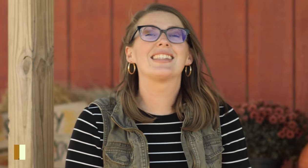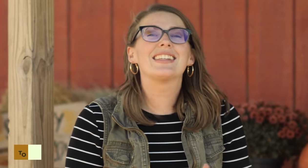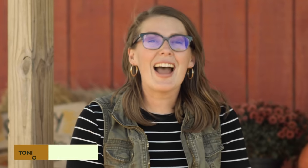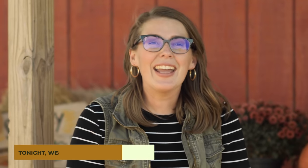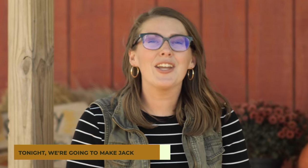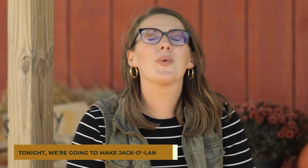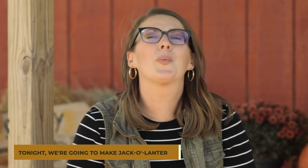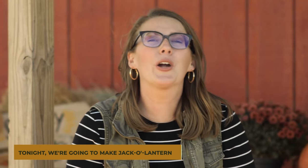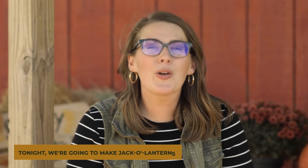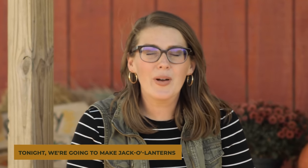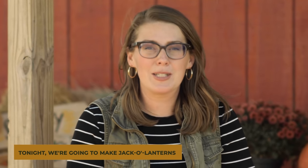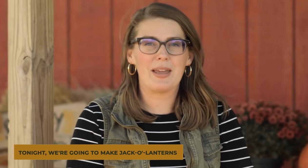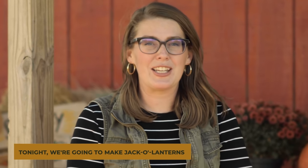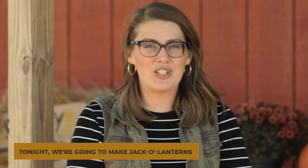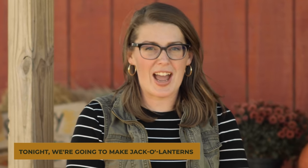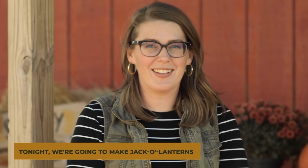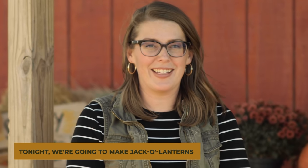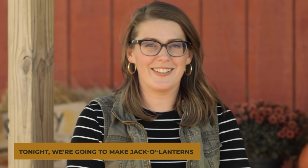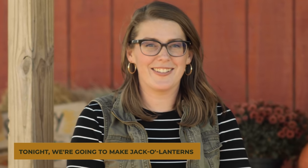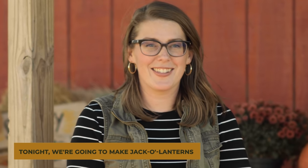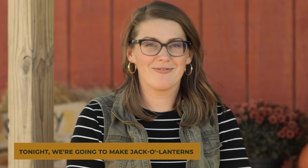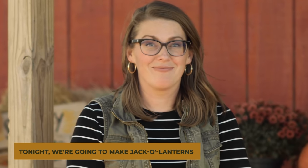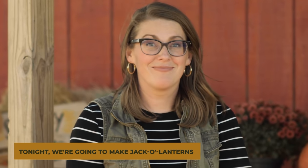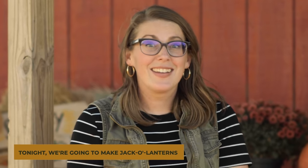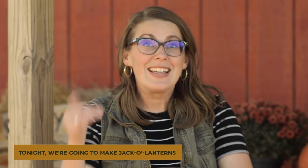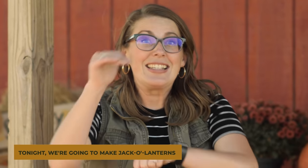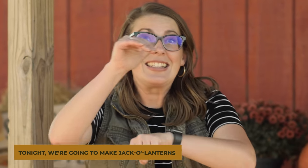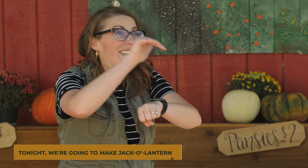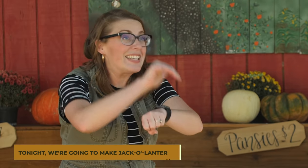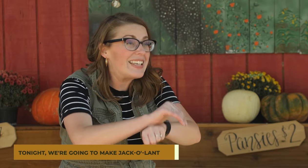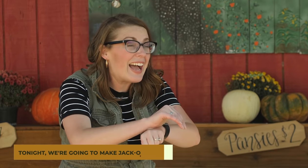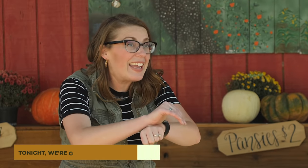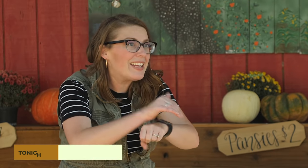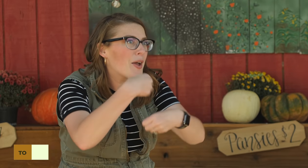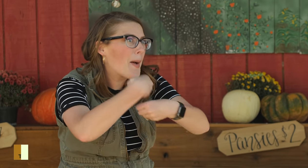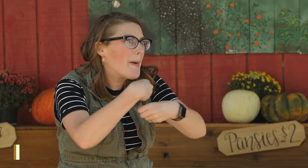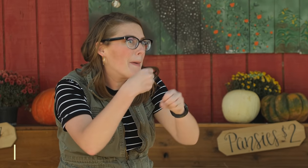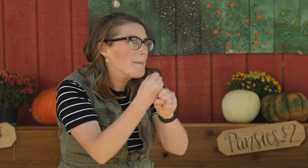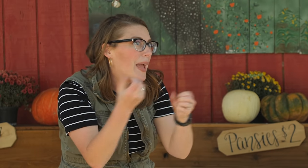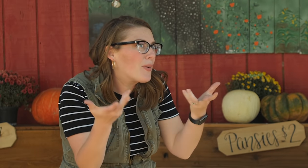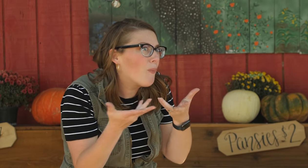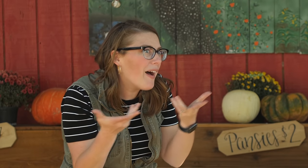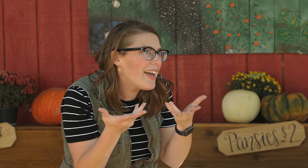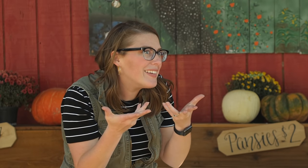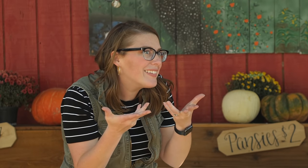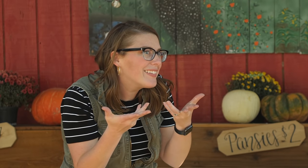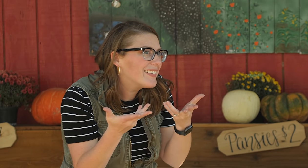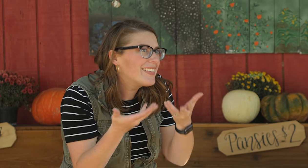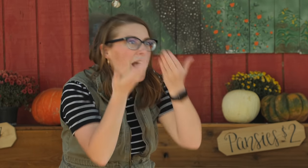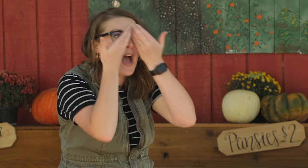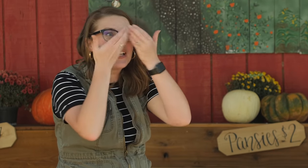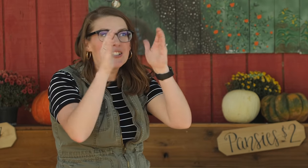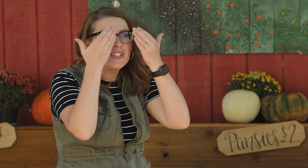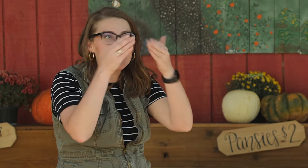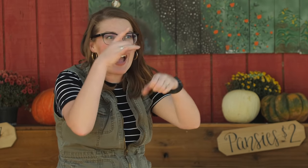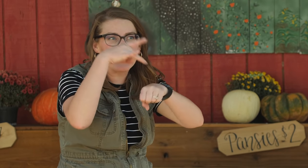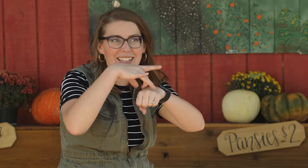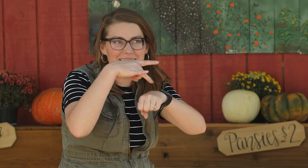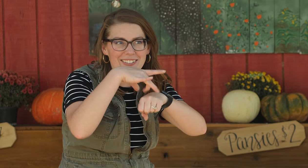Tonight we're going to make jack-o'-lanterns. 'Tonight make what jack-o'-lanterns'.